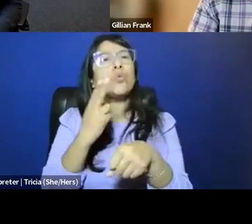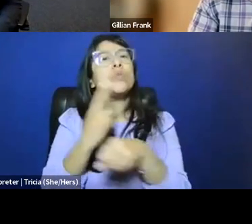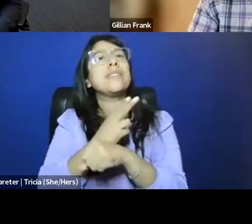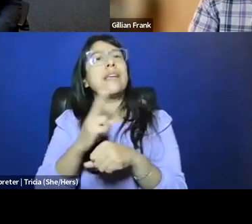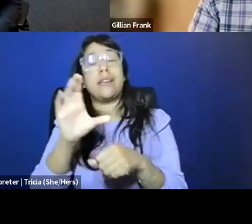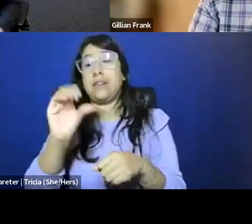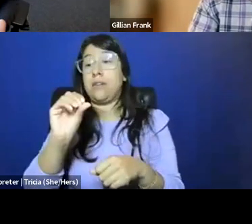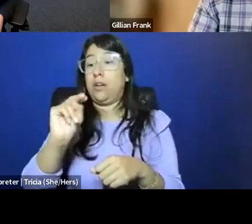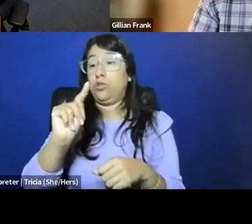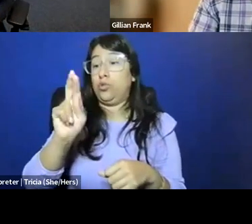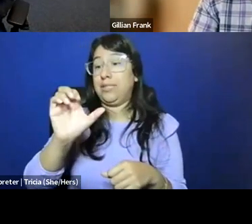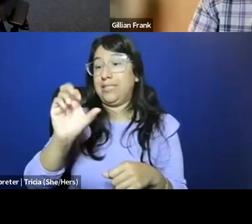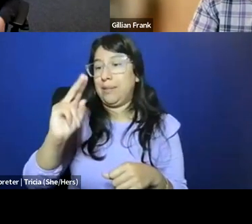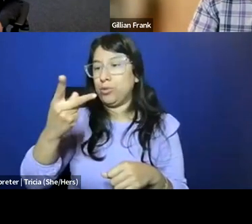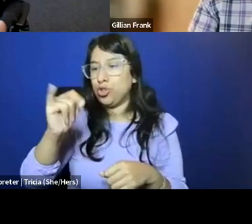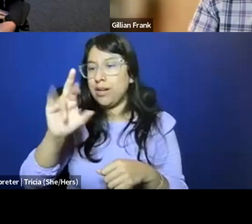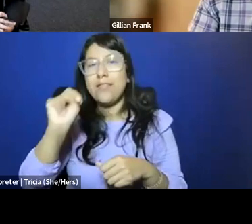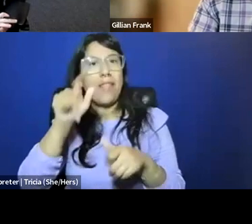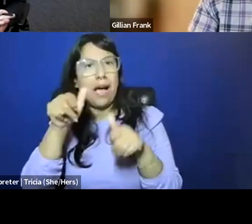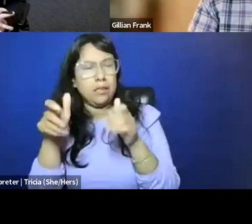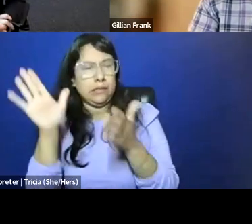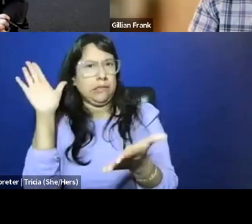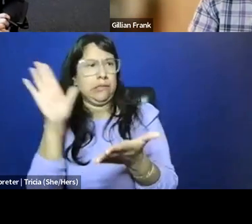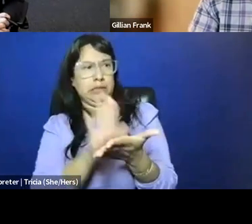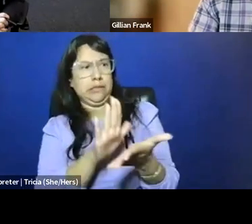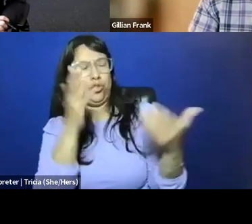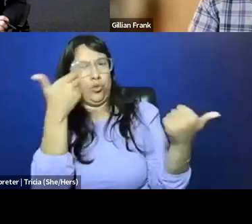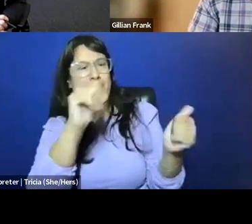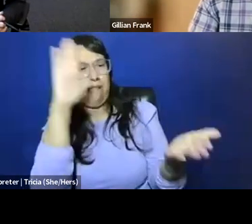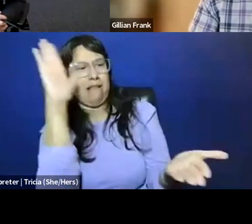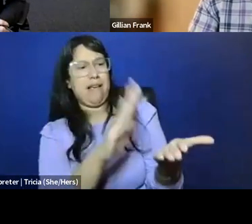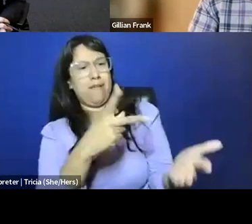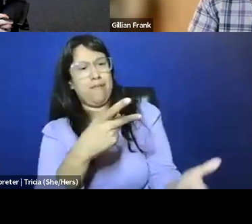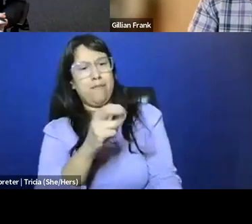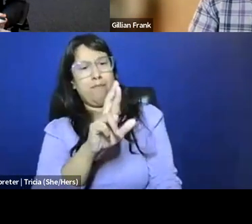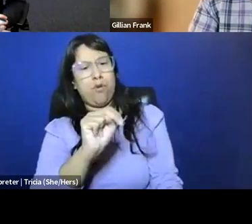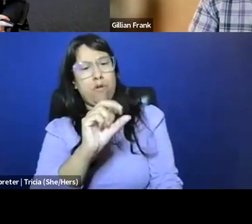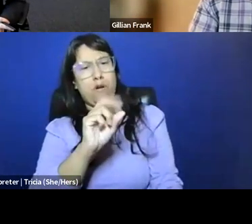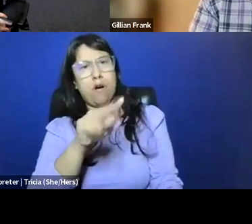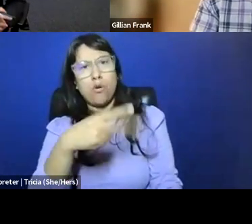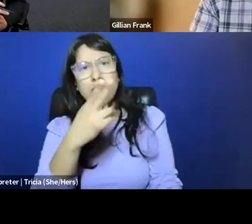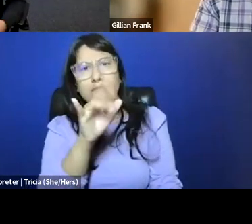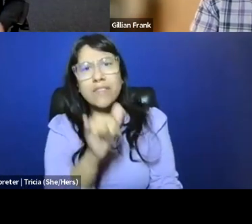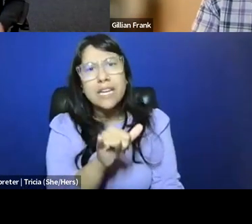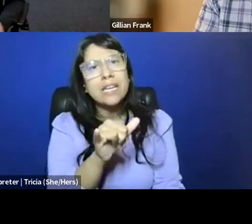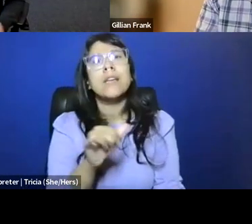to repress pornography, because, you know, there's this groundswell of sort of pop science analysis,